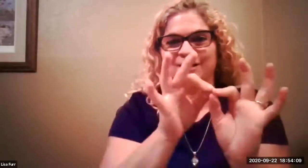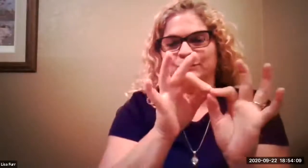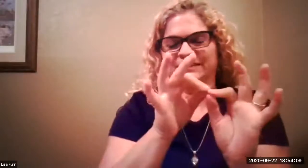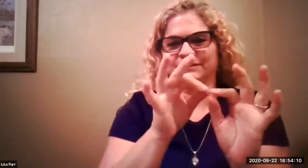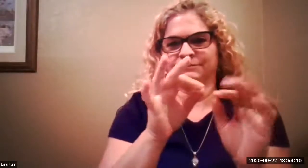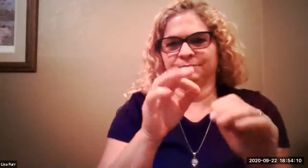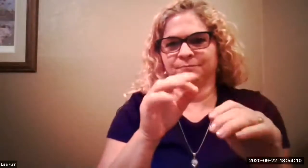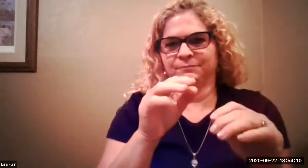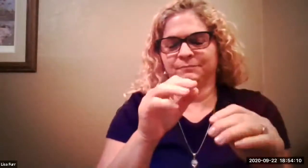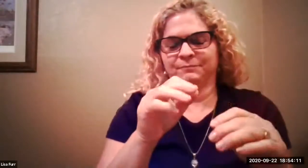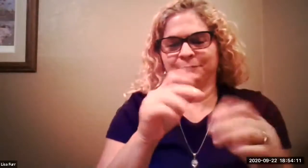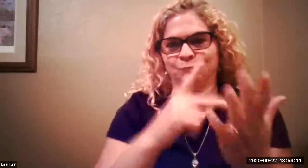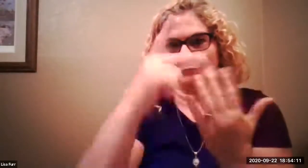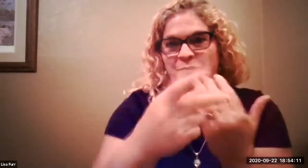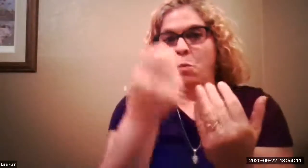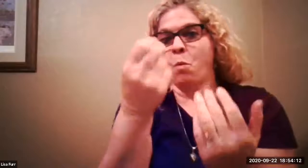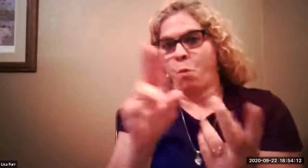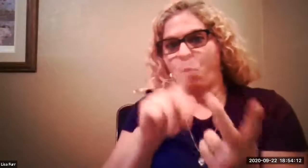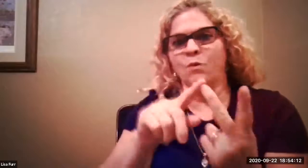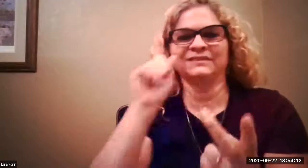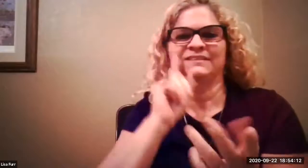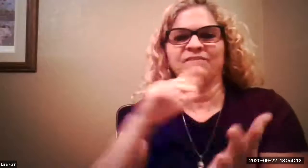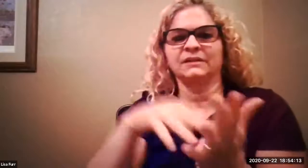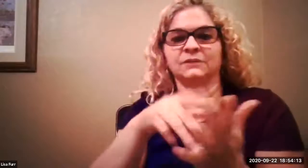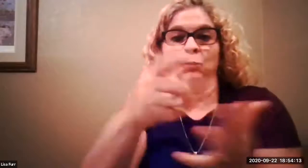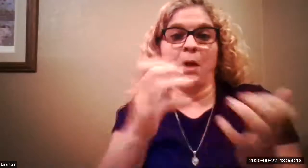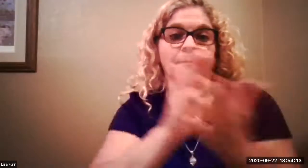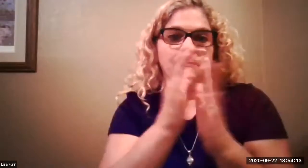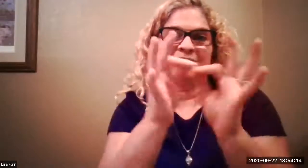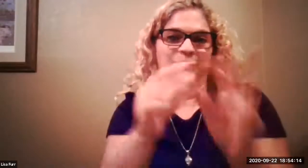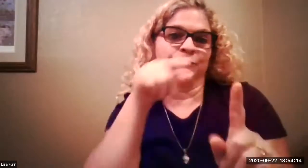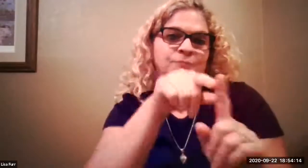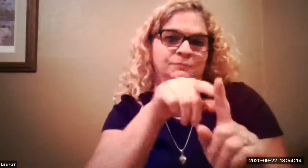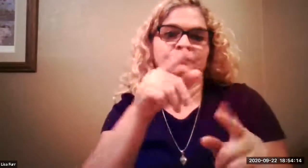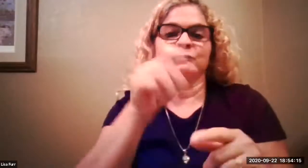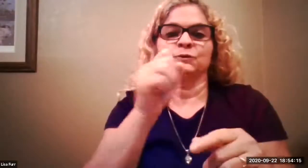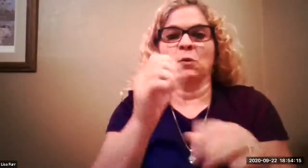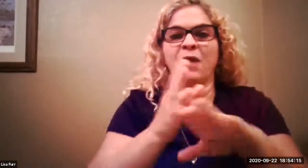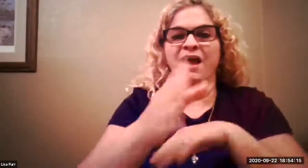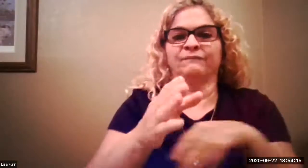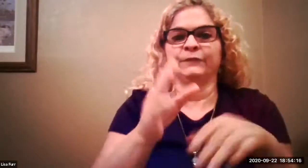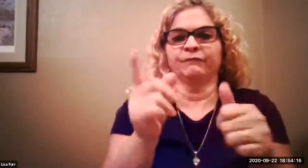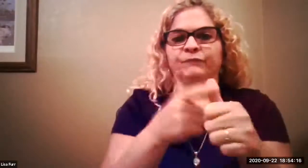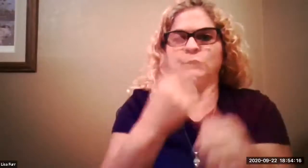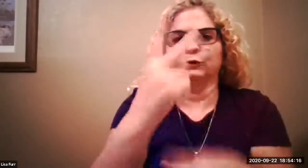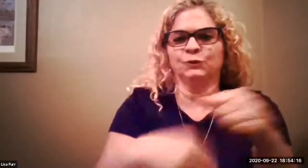and in that interpreting program you can either excuse me in that program you can either